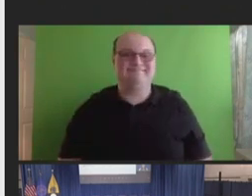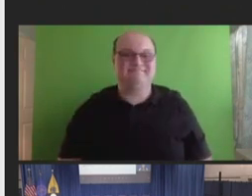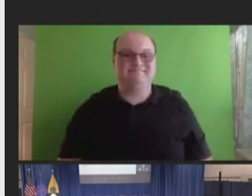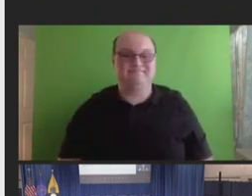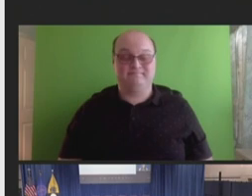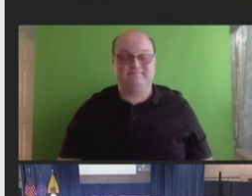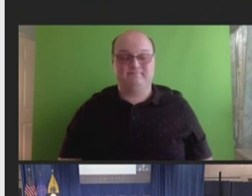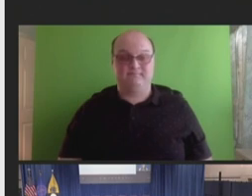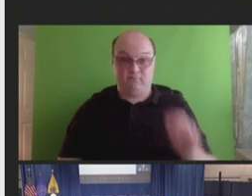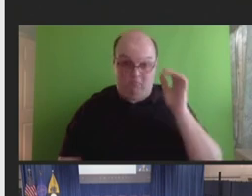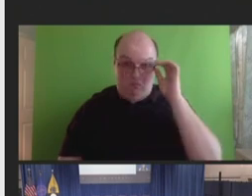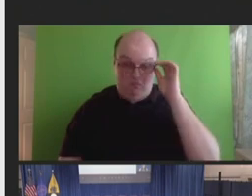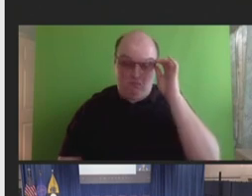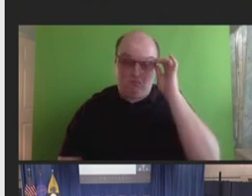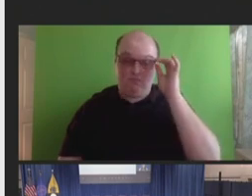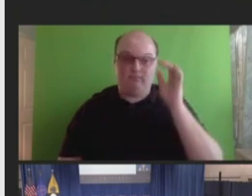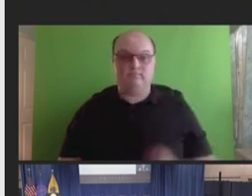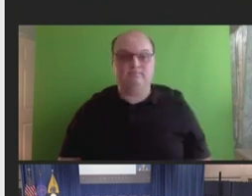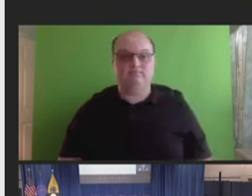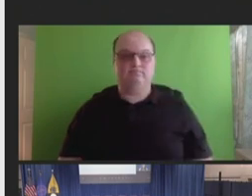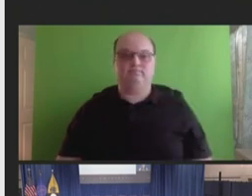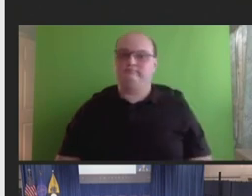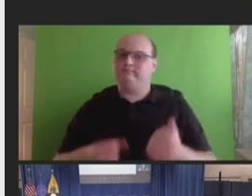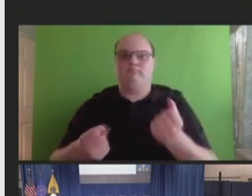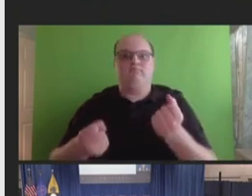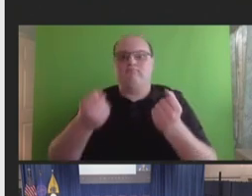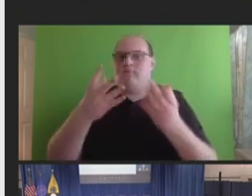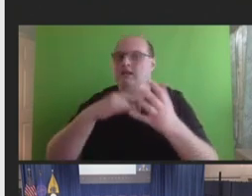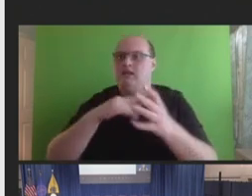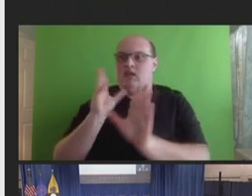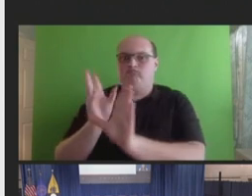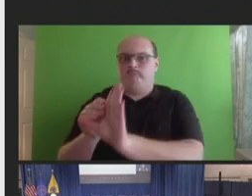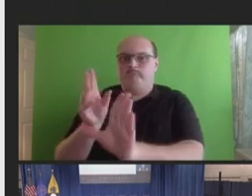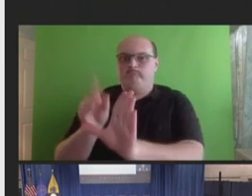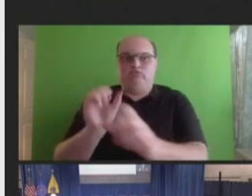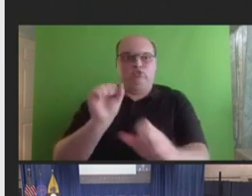This work is the effort of many and I just want to acknowledge the members of the V-safe